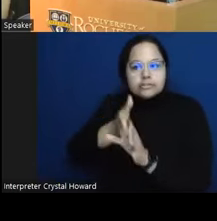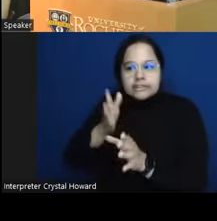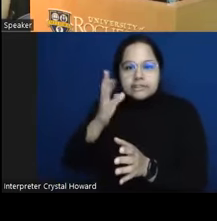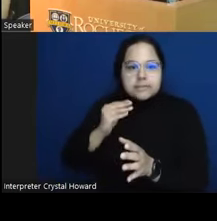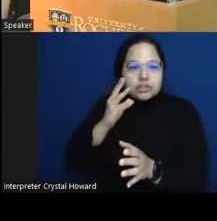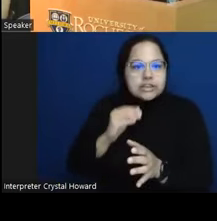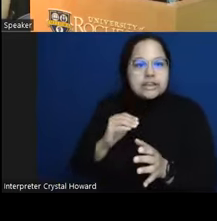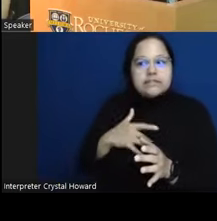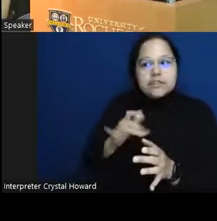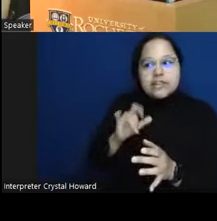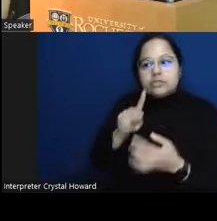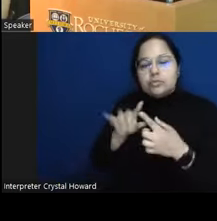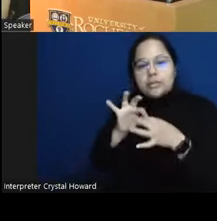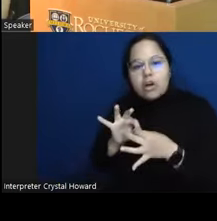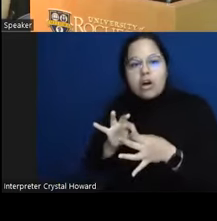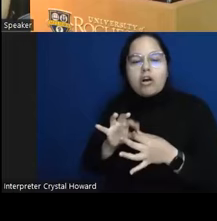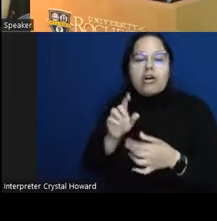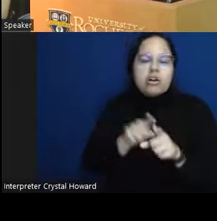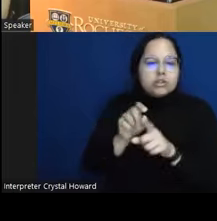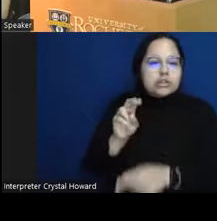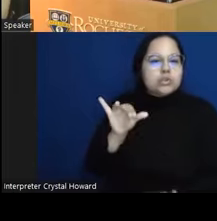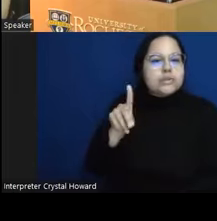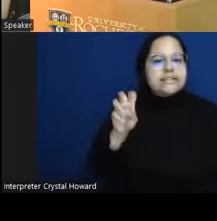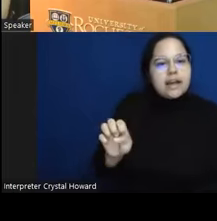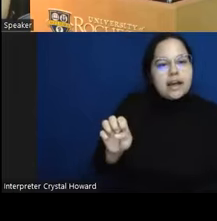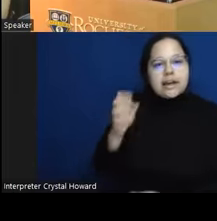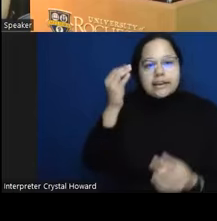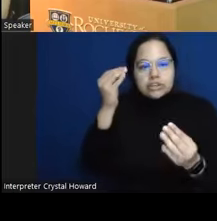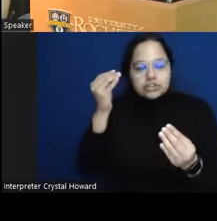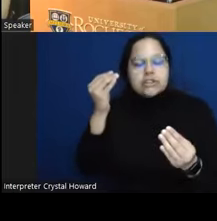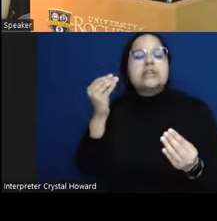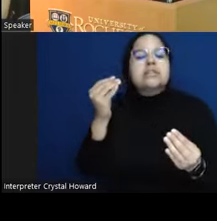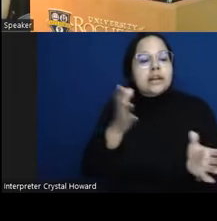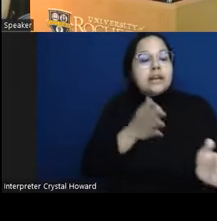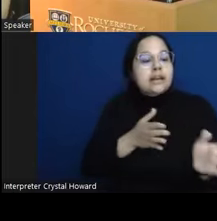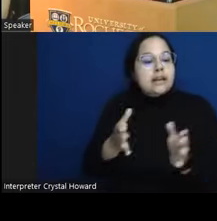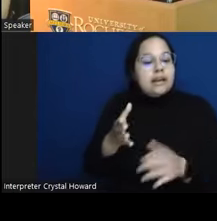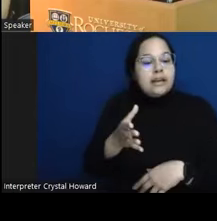GPS and ambient audio are capturing more objective social behaviors um and in this case for example